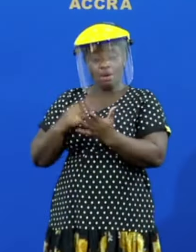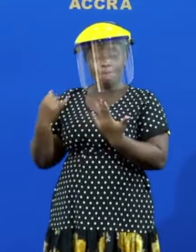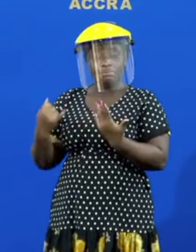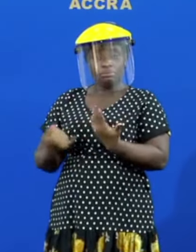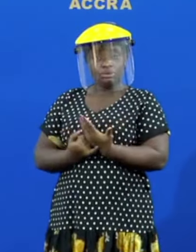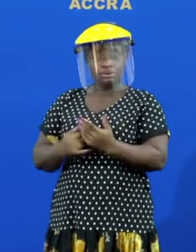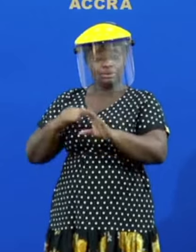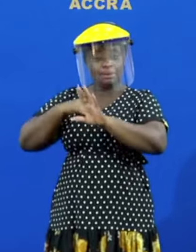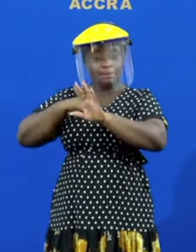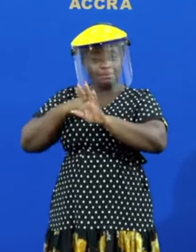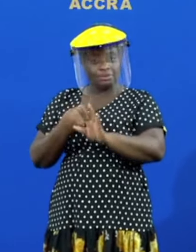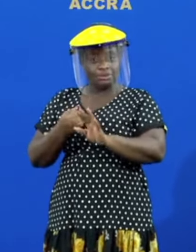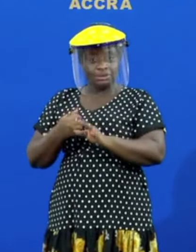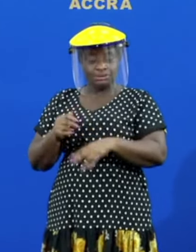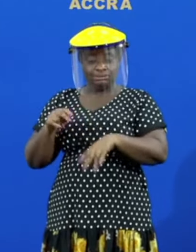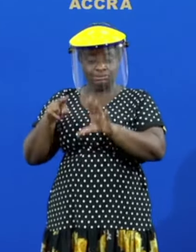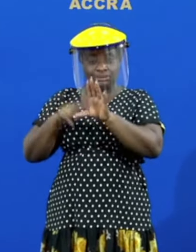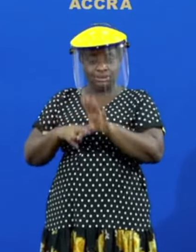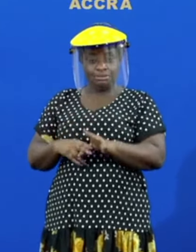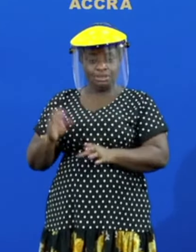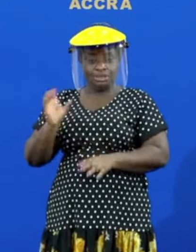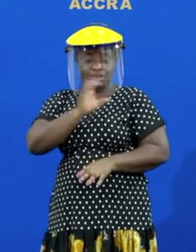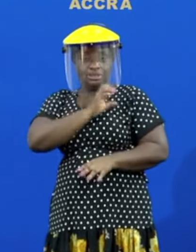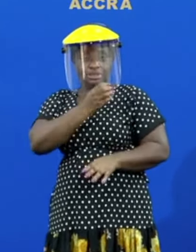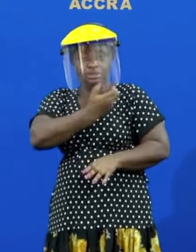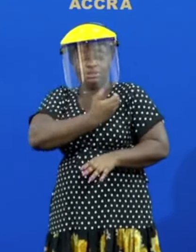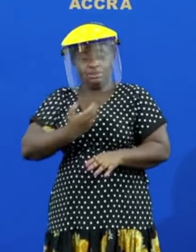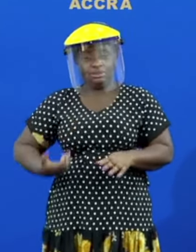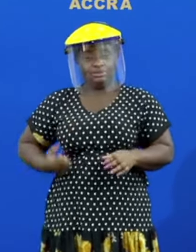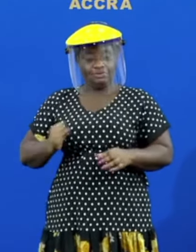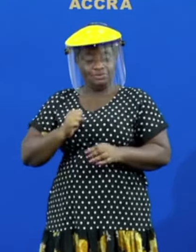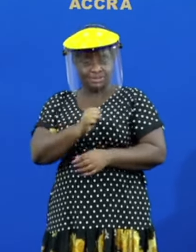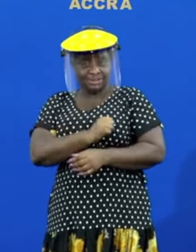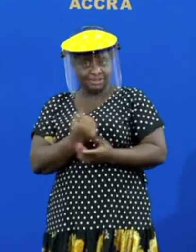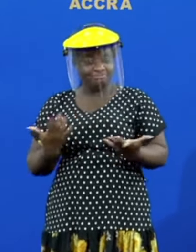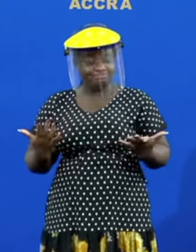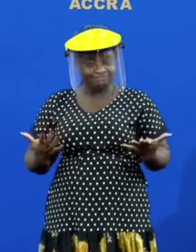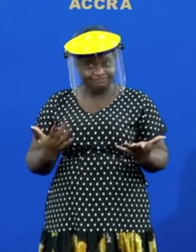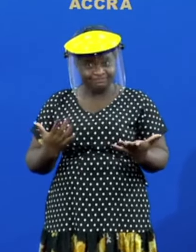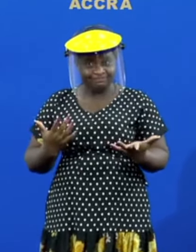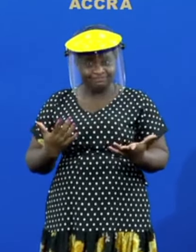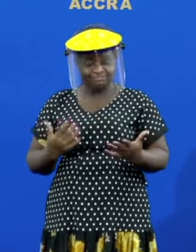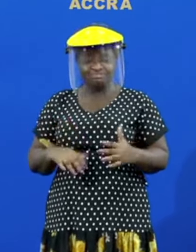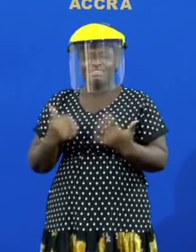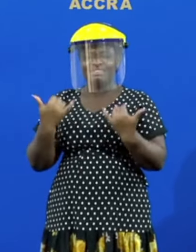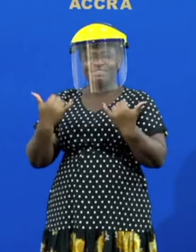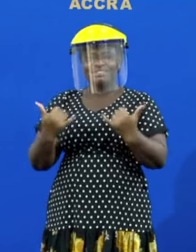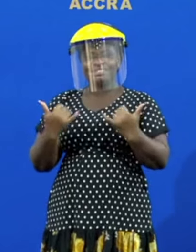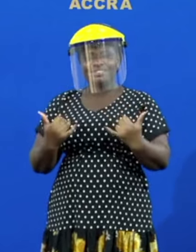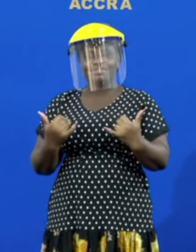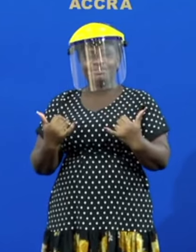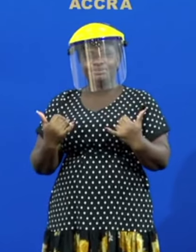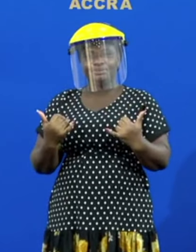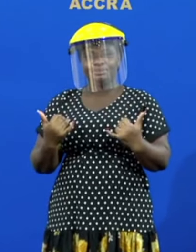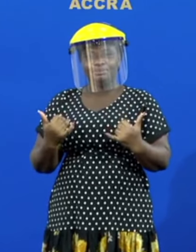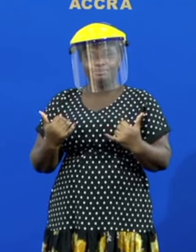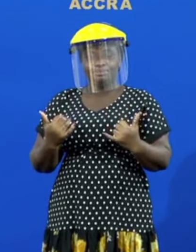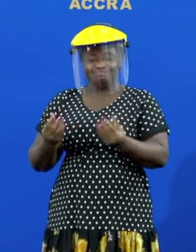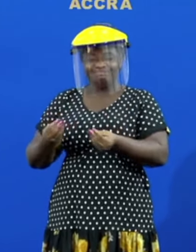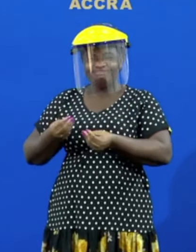committee chaired by chief of staff madam acoustia fremont sayopari has been delivering a number of